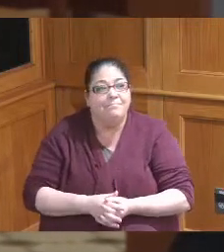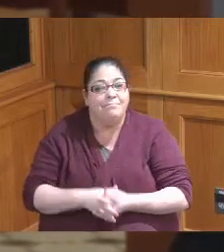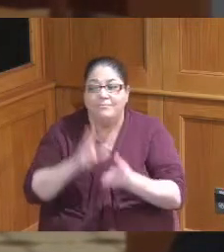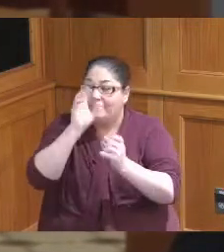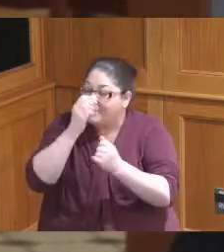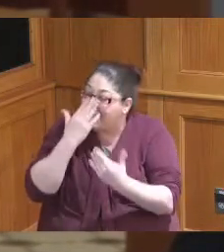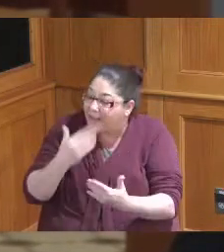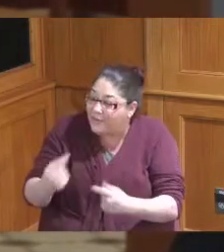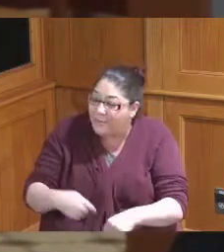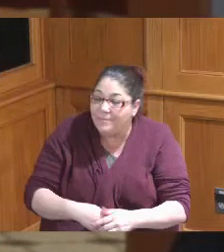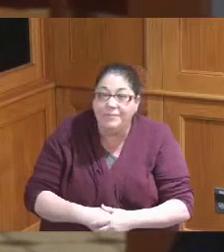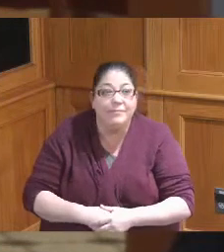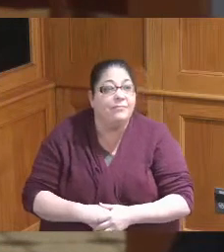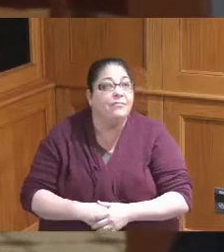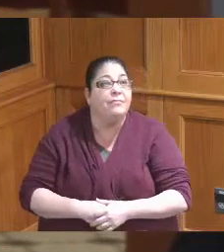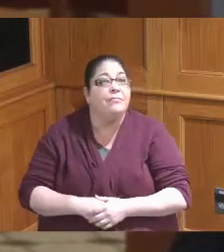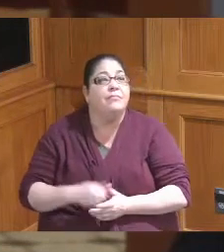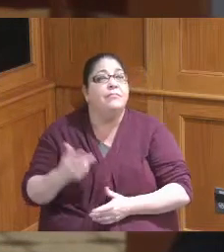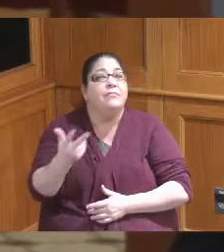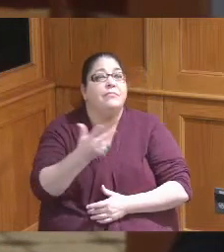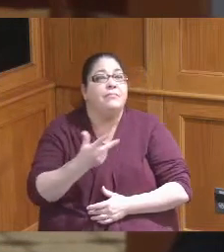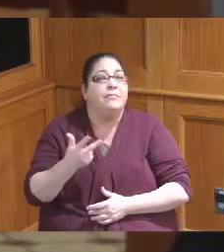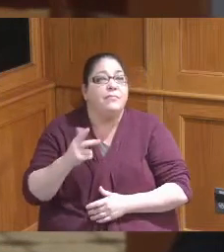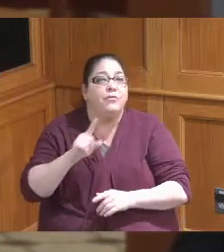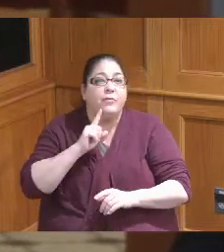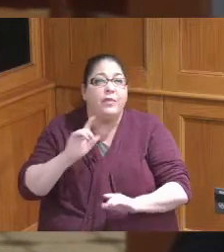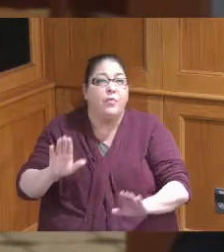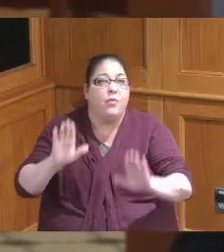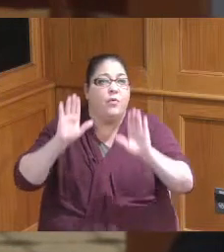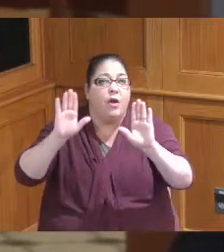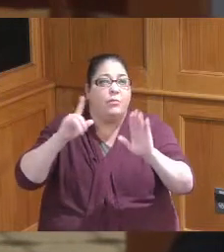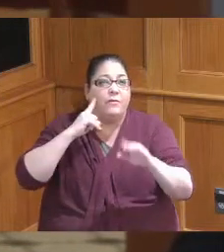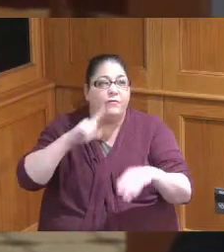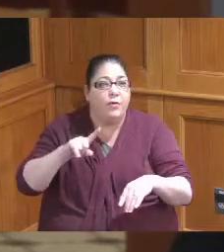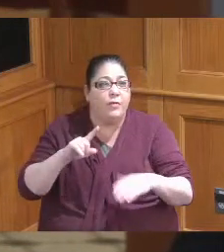being here and thank you guys you guys were really wonderful to the community during the pandemic